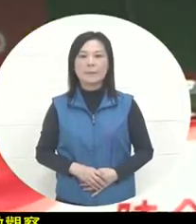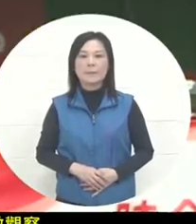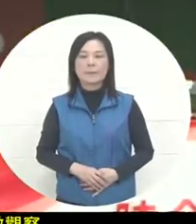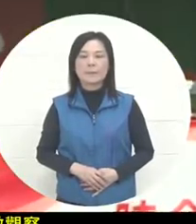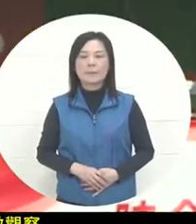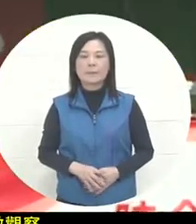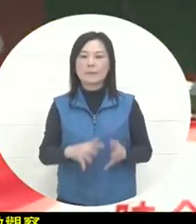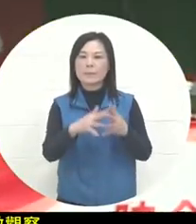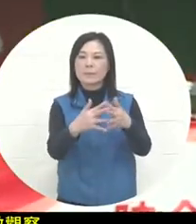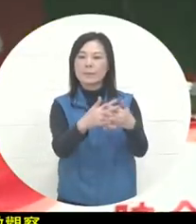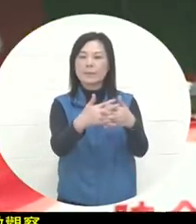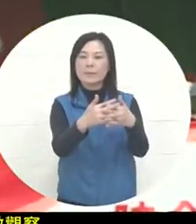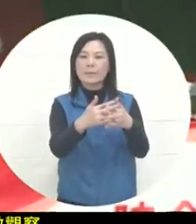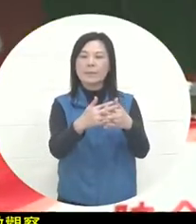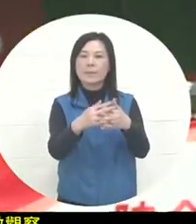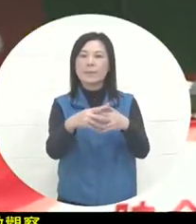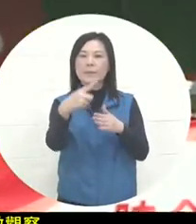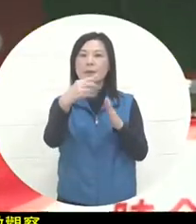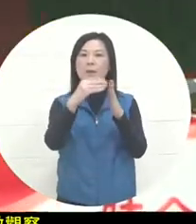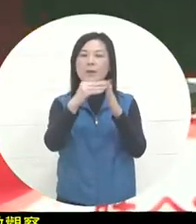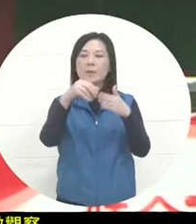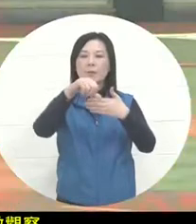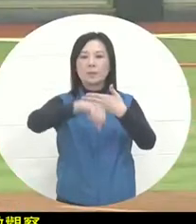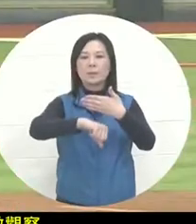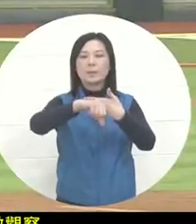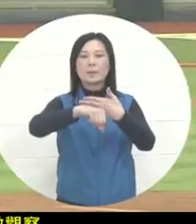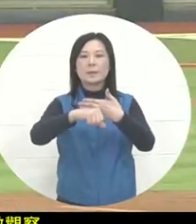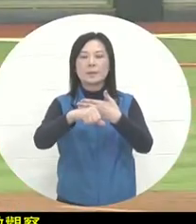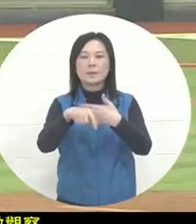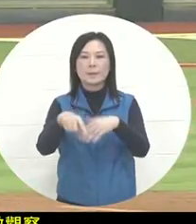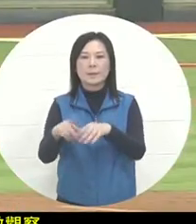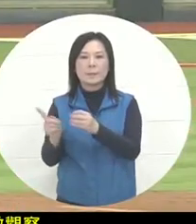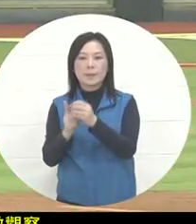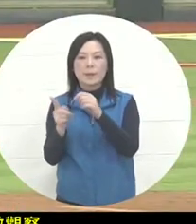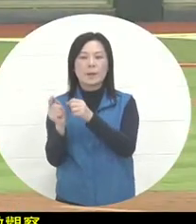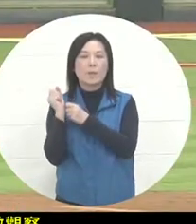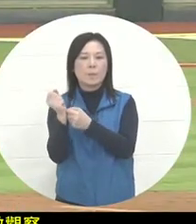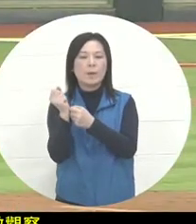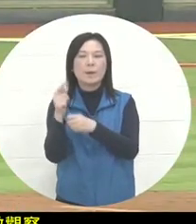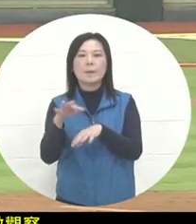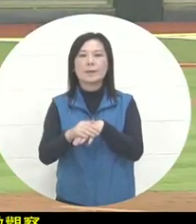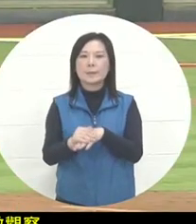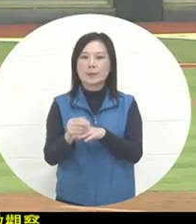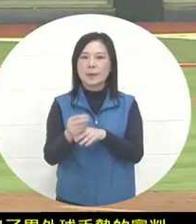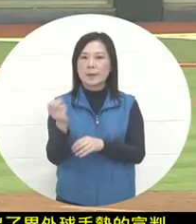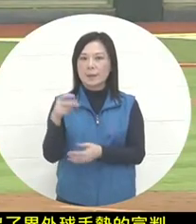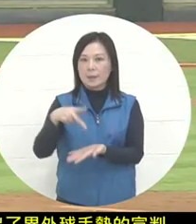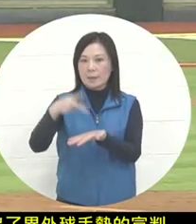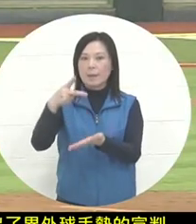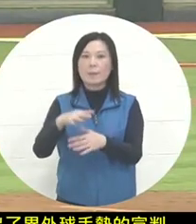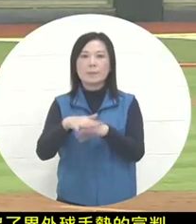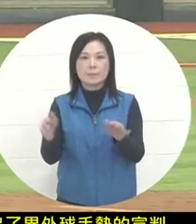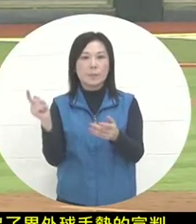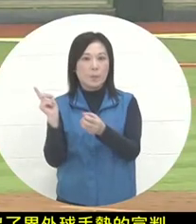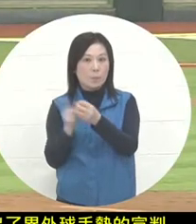the offense in the second half of the American team's inning. Now it is an individual hit pitcher who has only appeared twice. In fact,